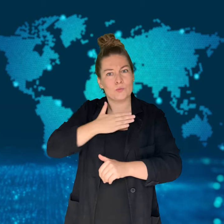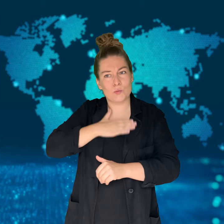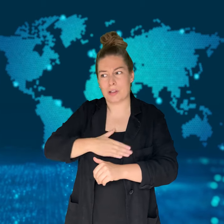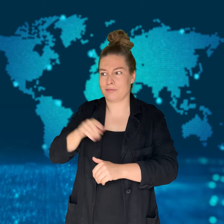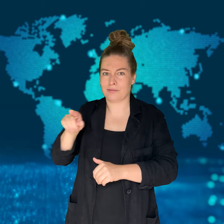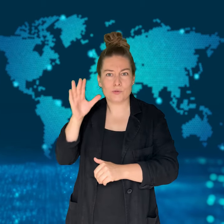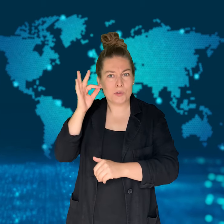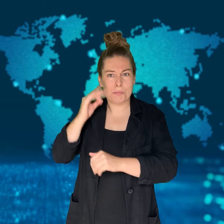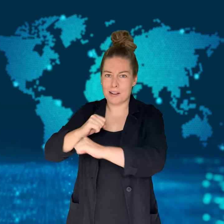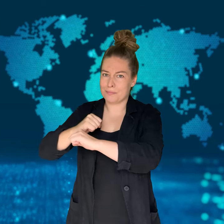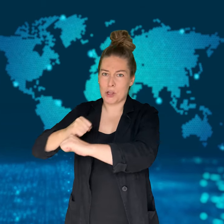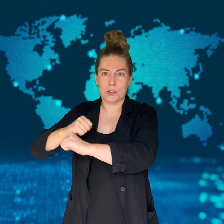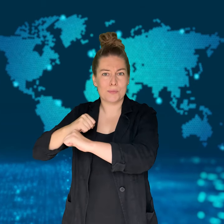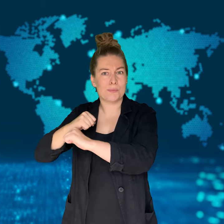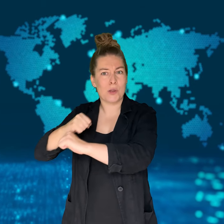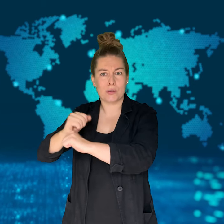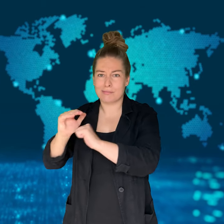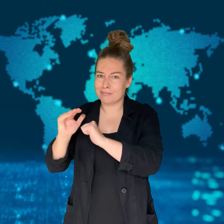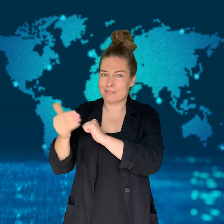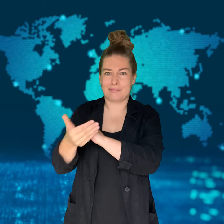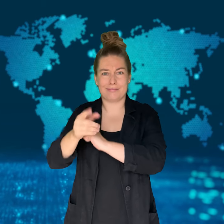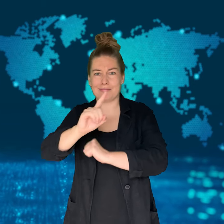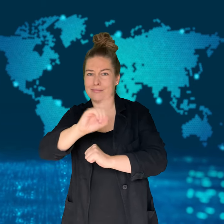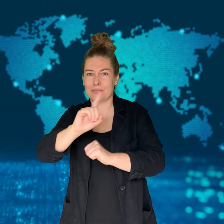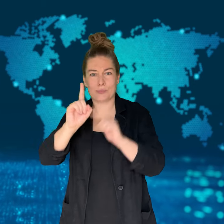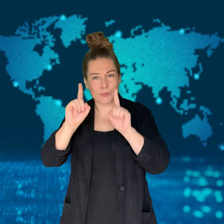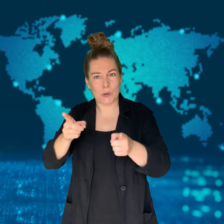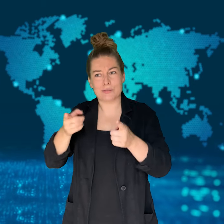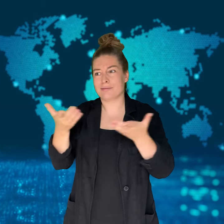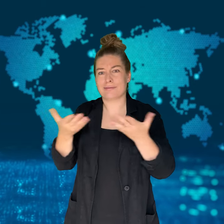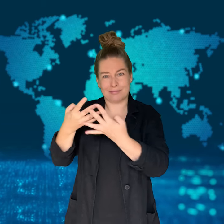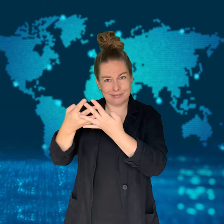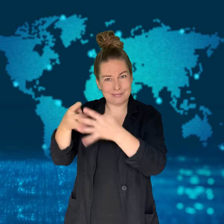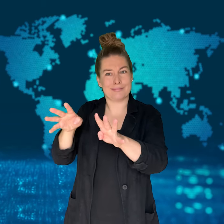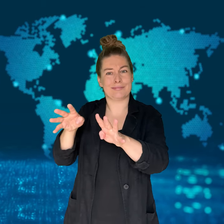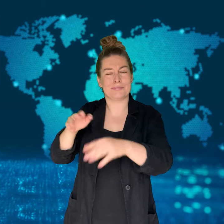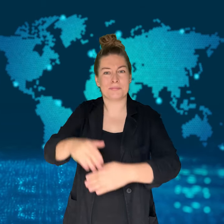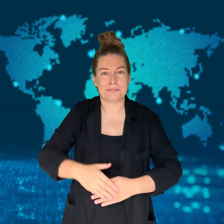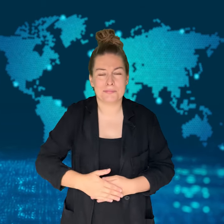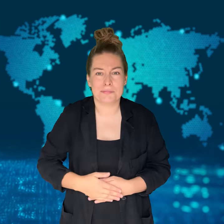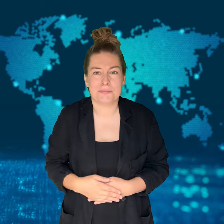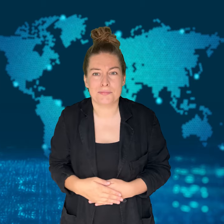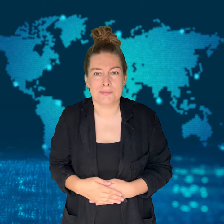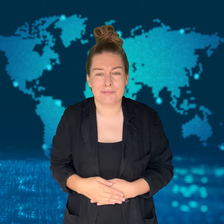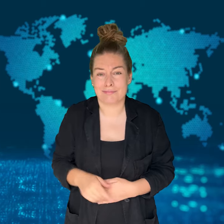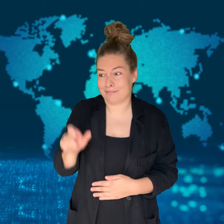They sometimes feel they are being forced to